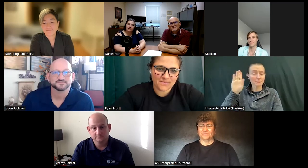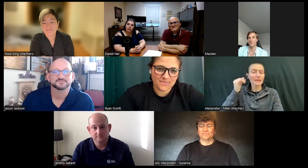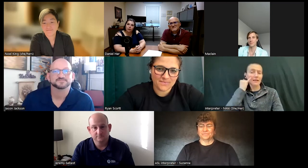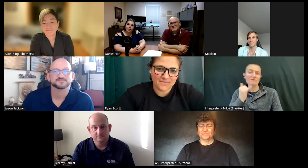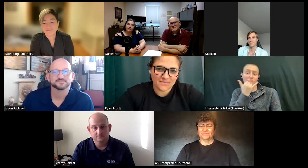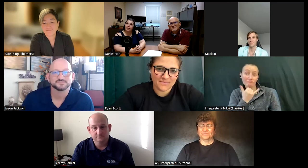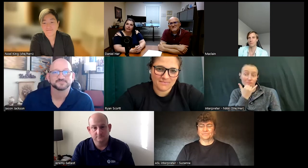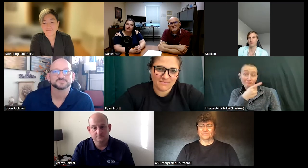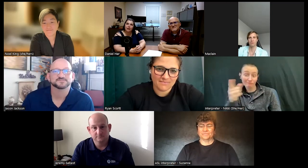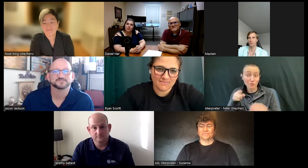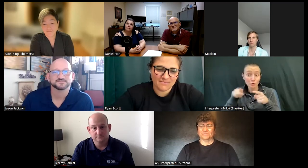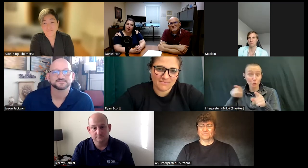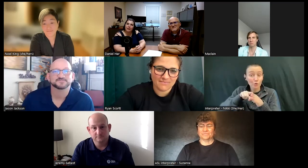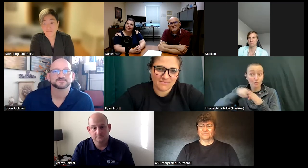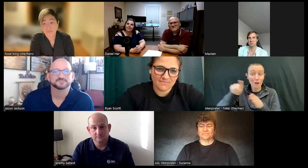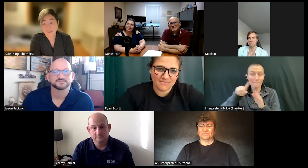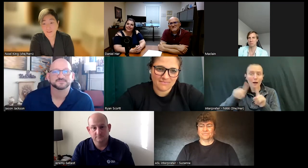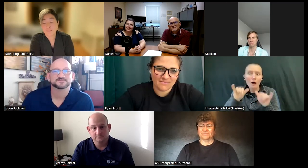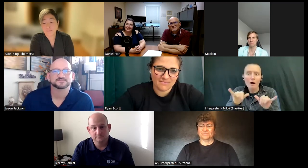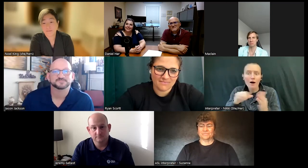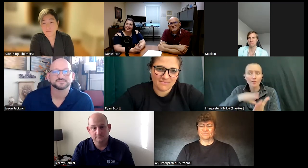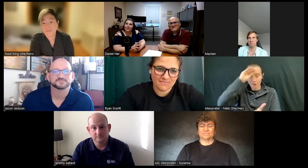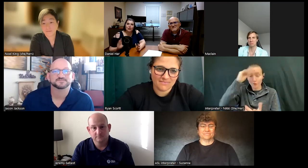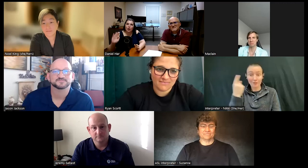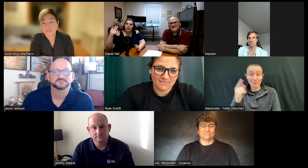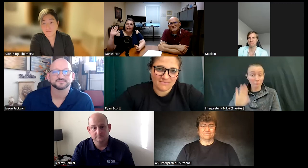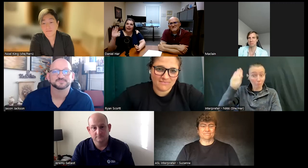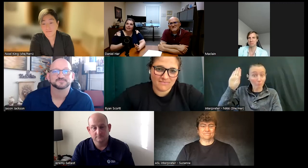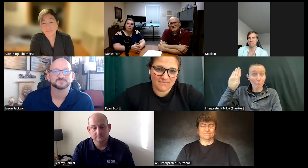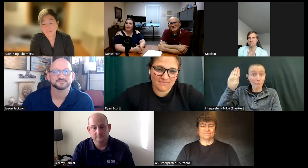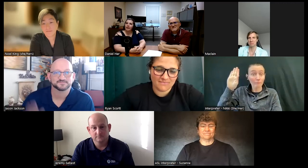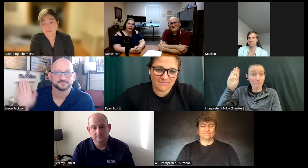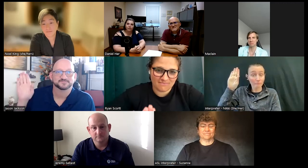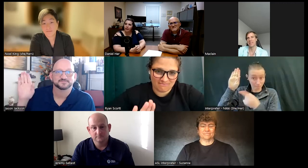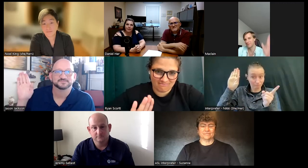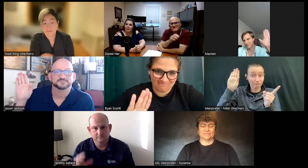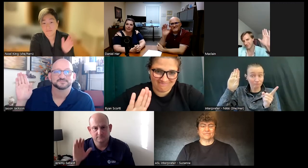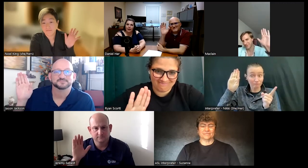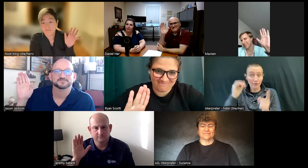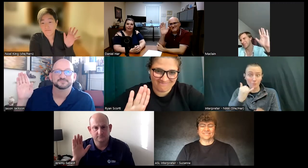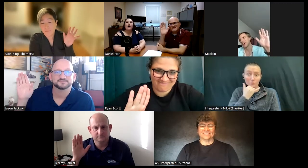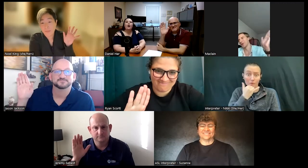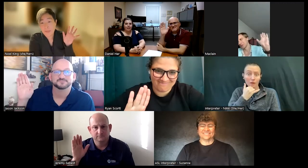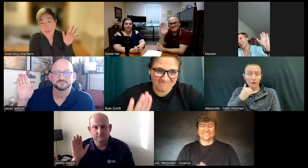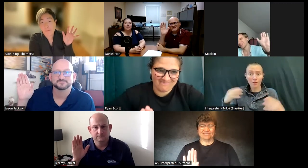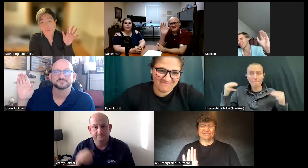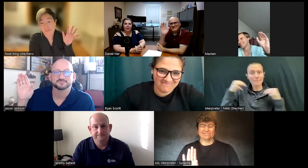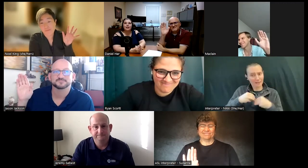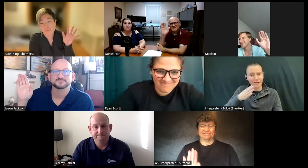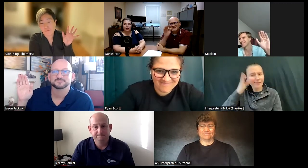your career and learned something from it show of hands and the plane never have made a mistake okay there we go that's